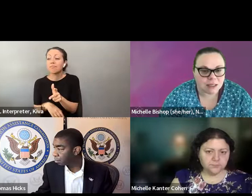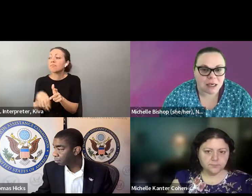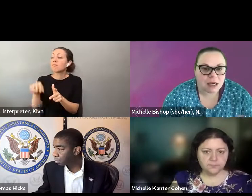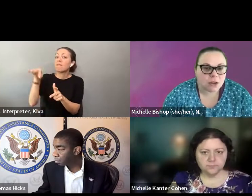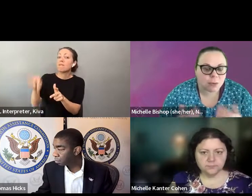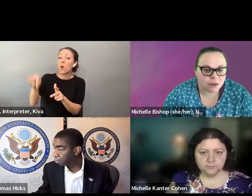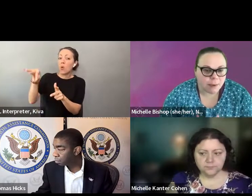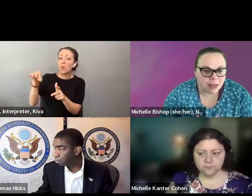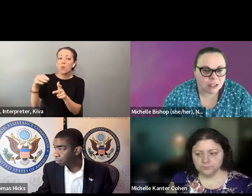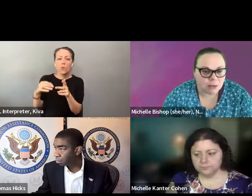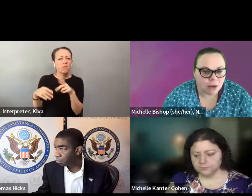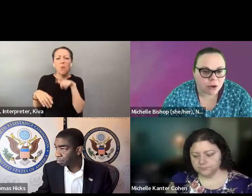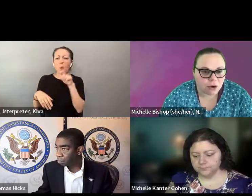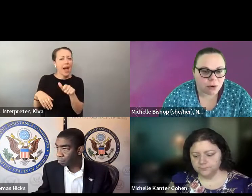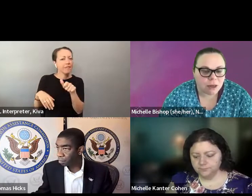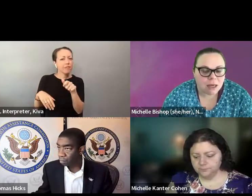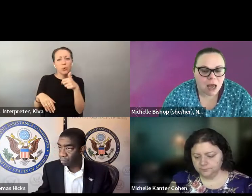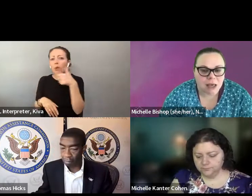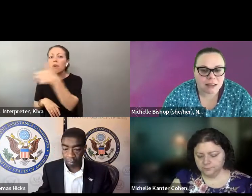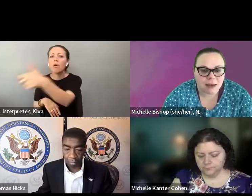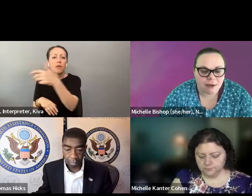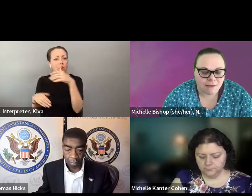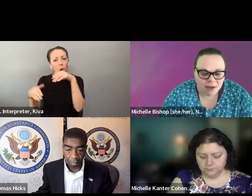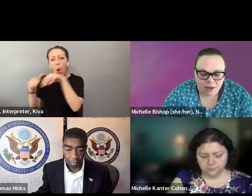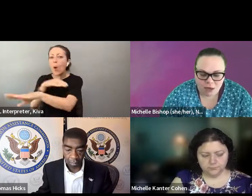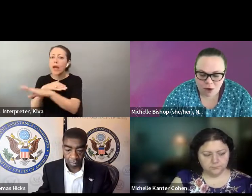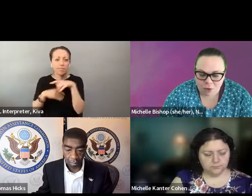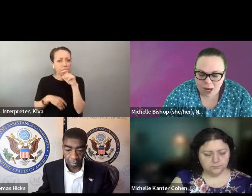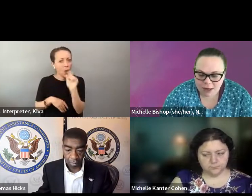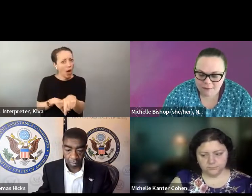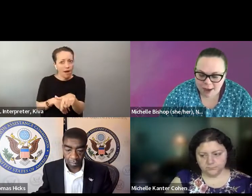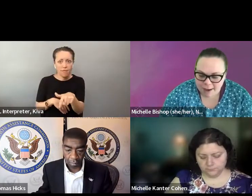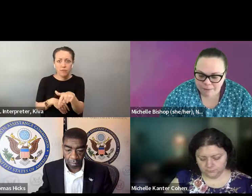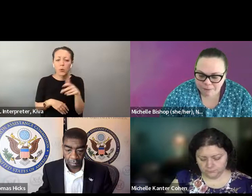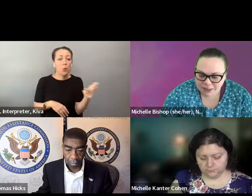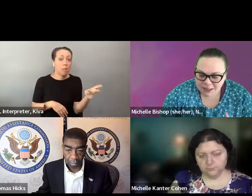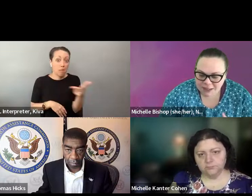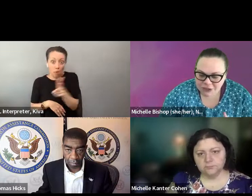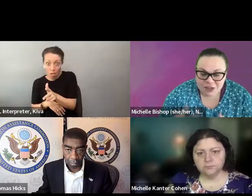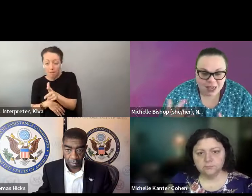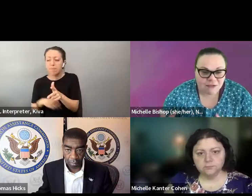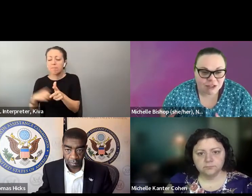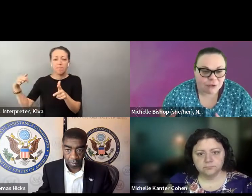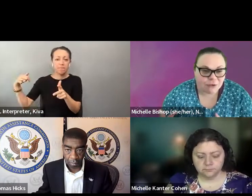Some states offer curb side voting, where if you can get to polling place but you can't get in because it's not accessible to you for whatever reason, they'll bring